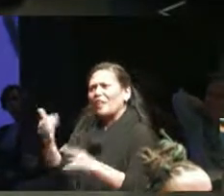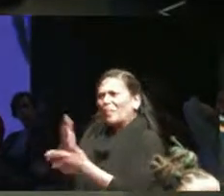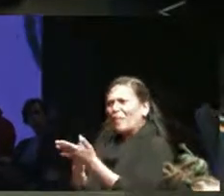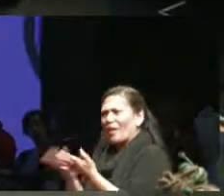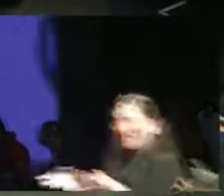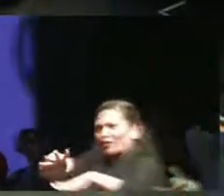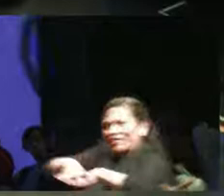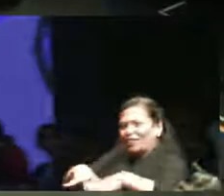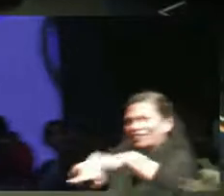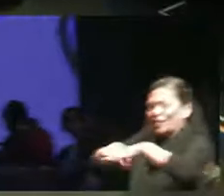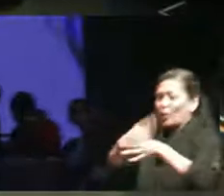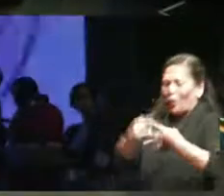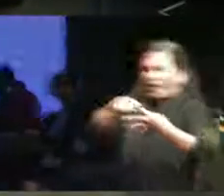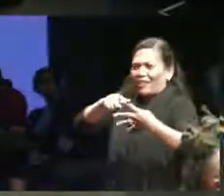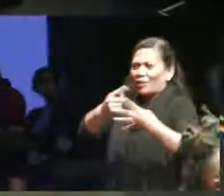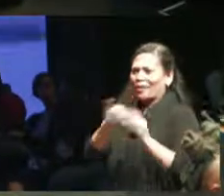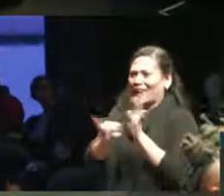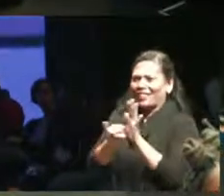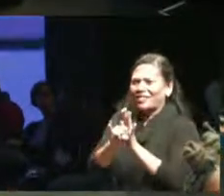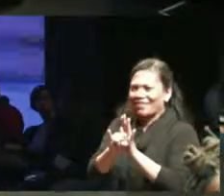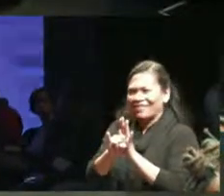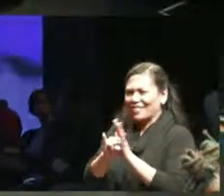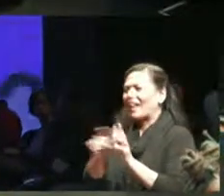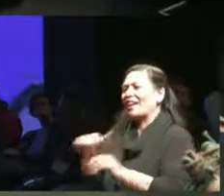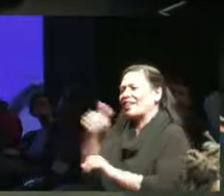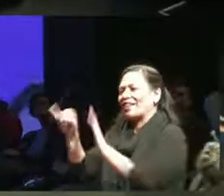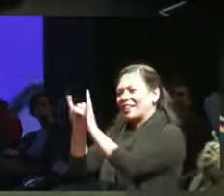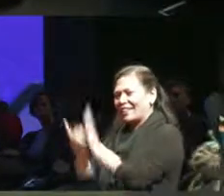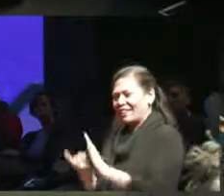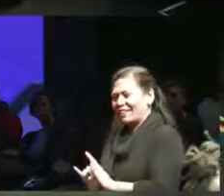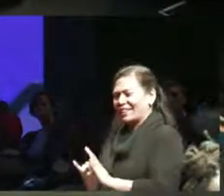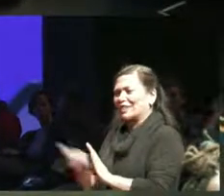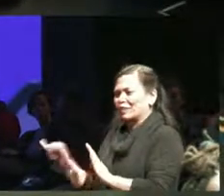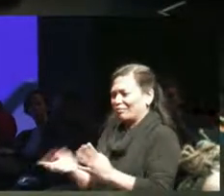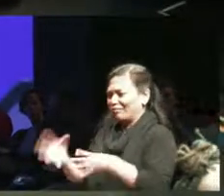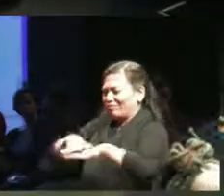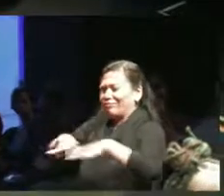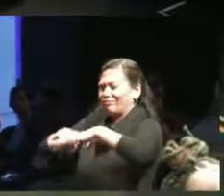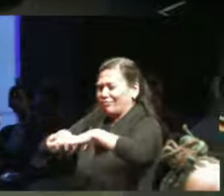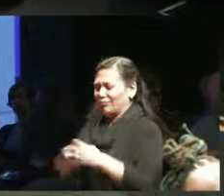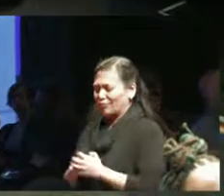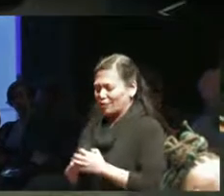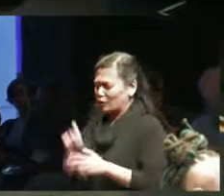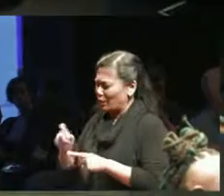representation I think it's more we need to move in a direction of more authentic